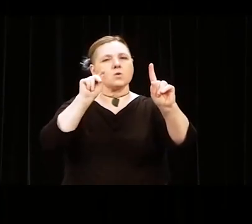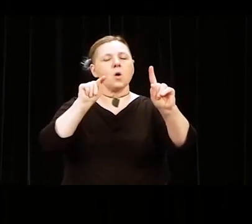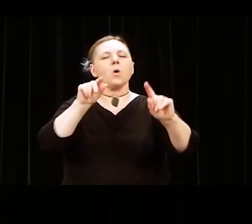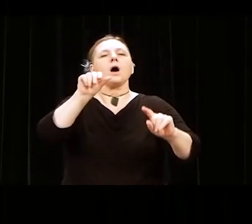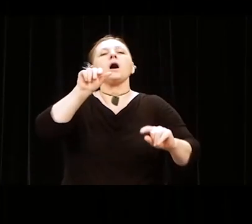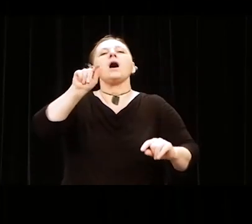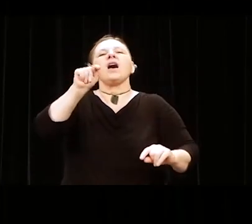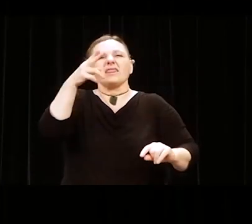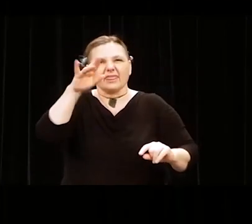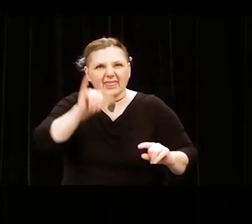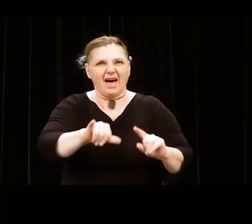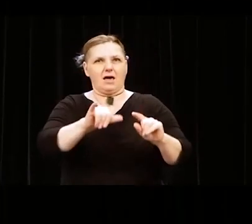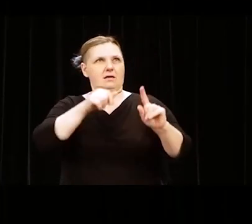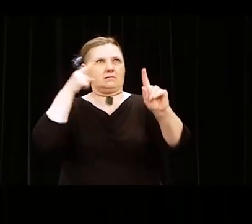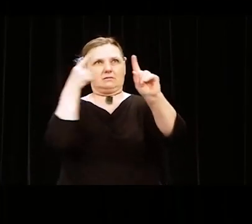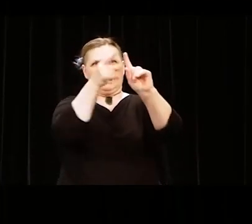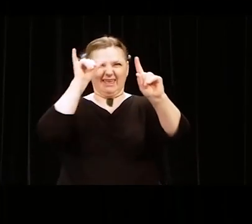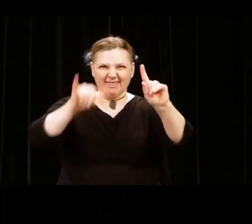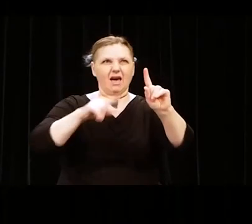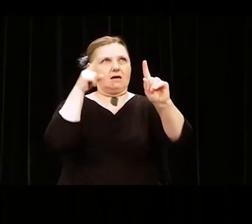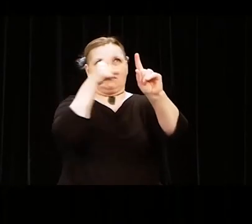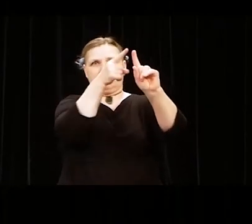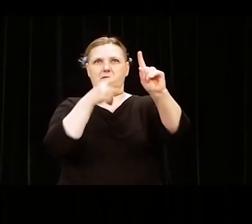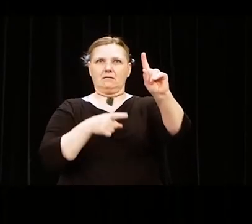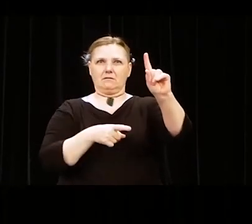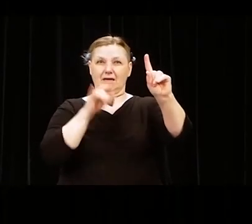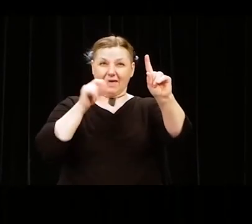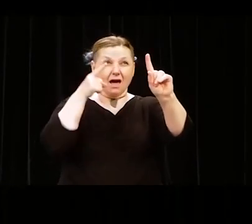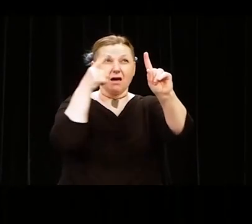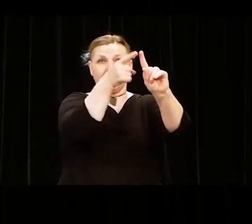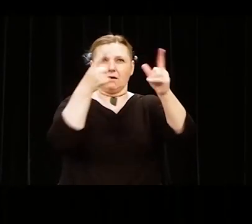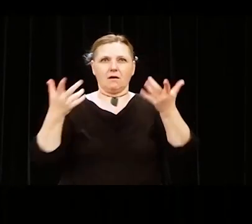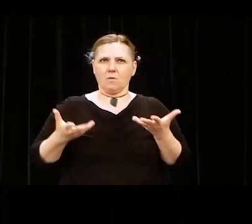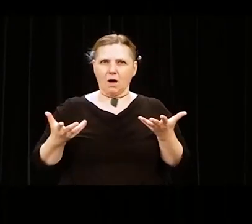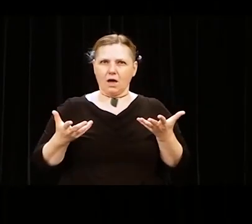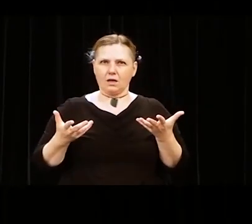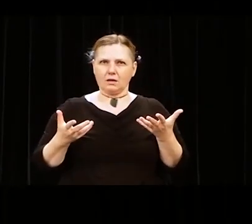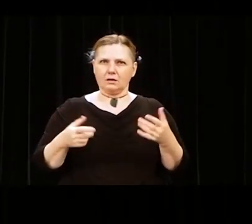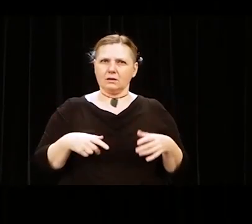And the cause was dying, seeking him. He wanted a color TV.